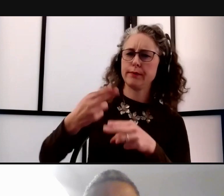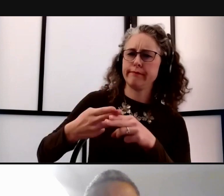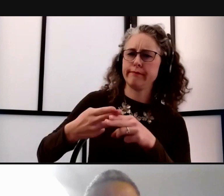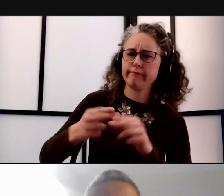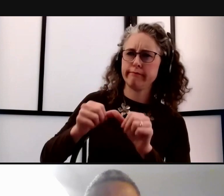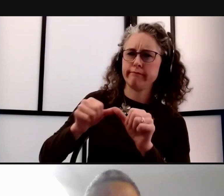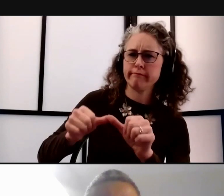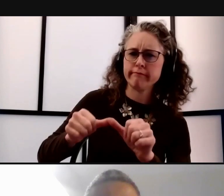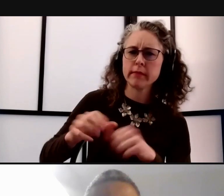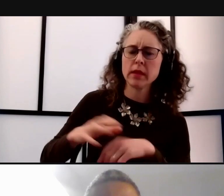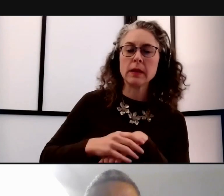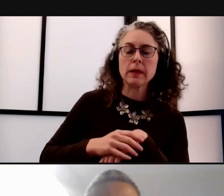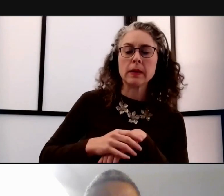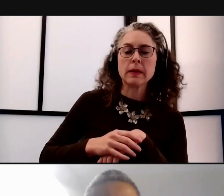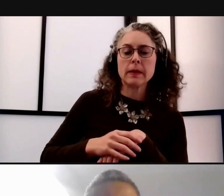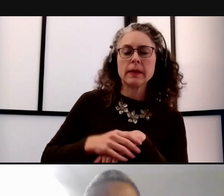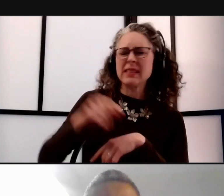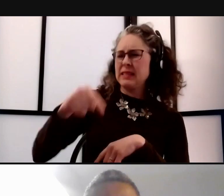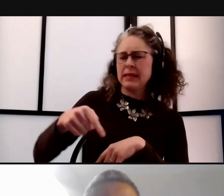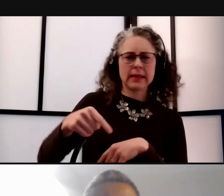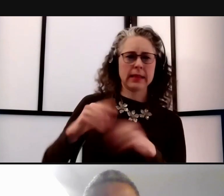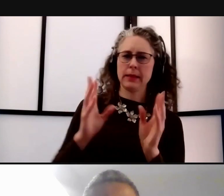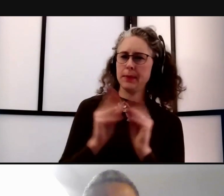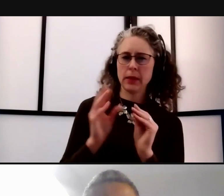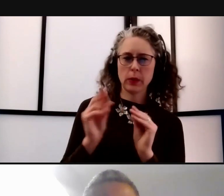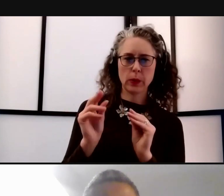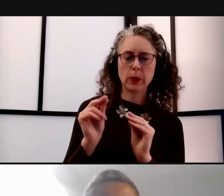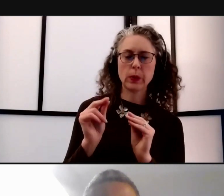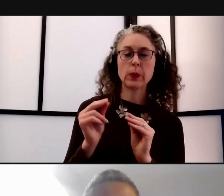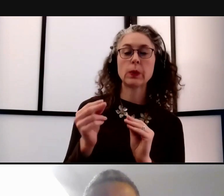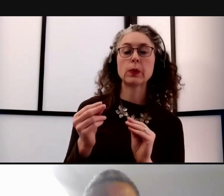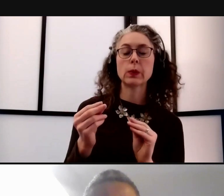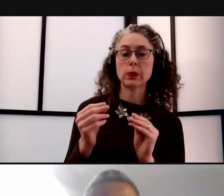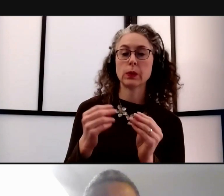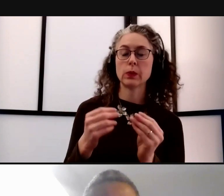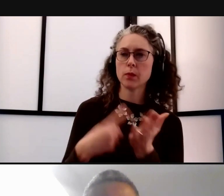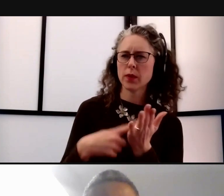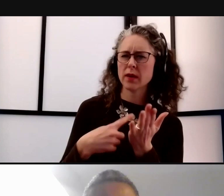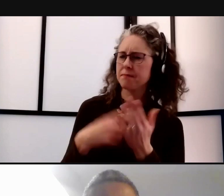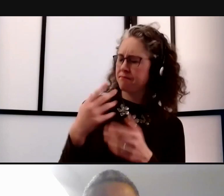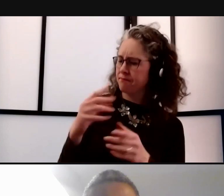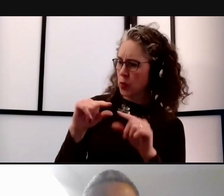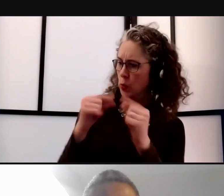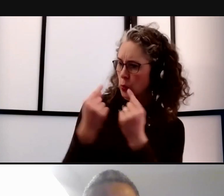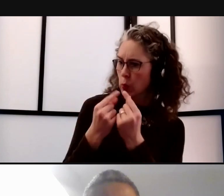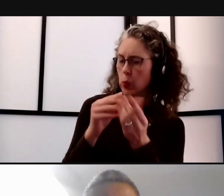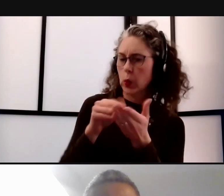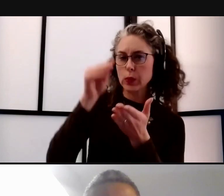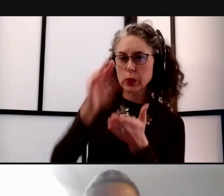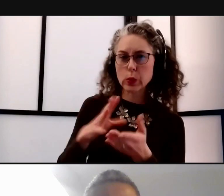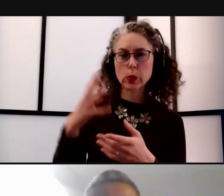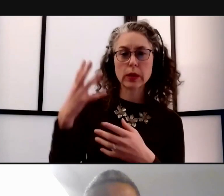I don't think it was in this town hall but we talked about if there was a group of students who had an outdoor activity and then they were concerned